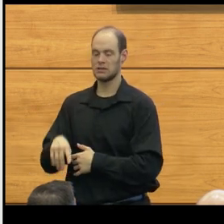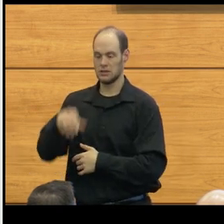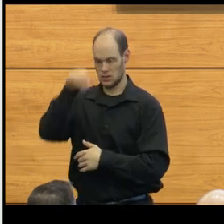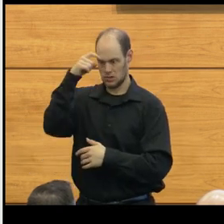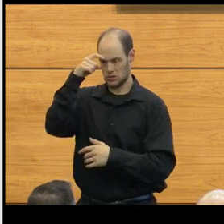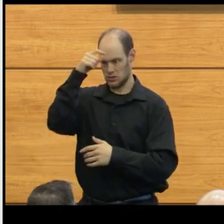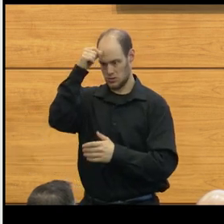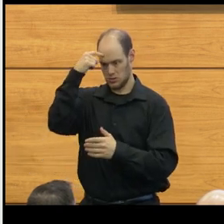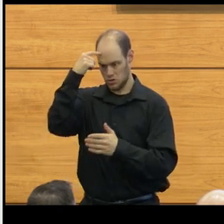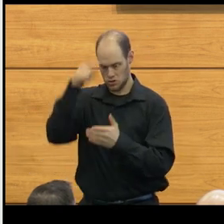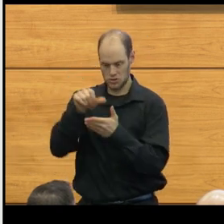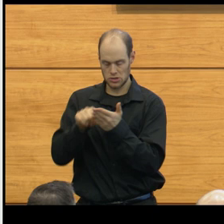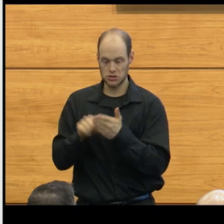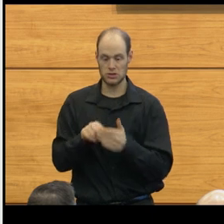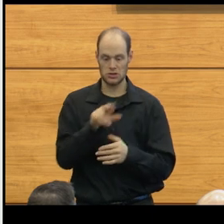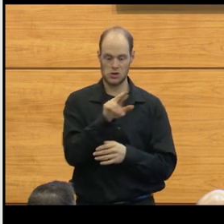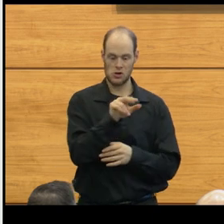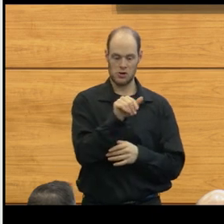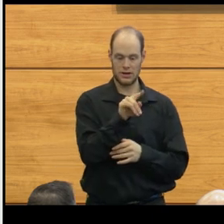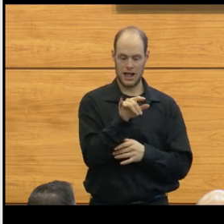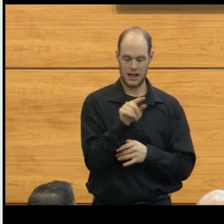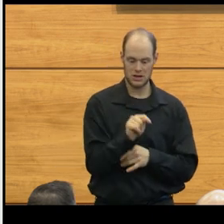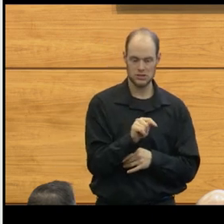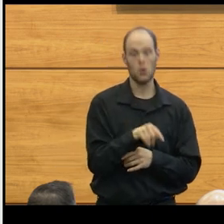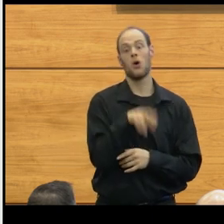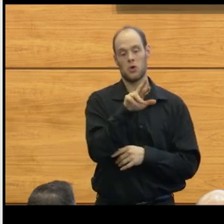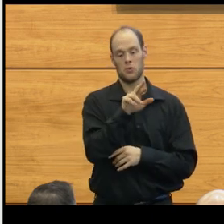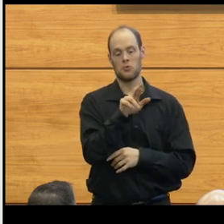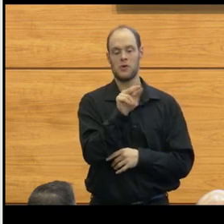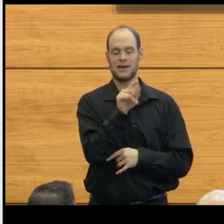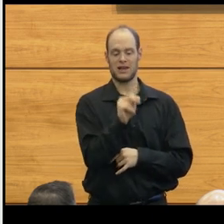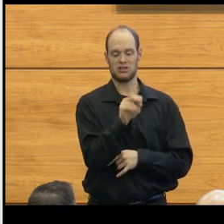radiologists, radiation oncologists,